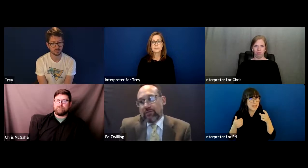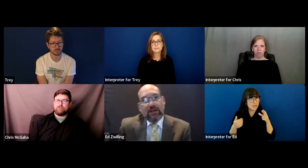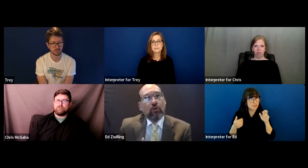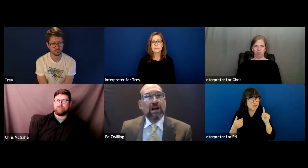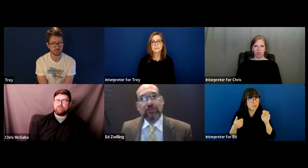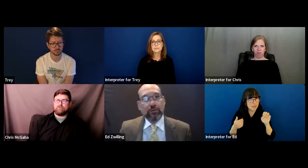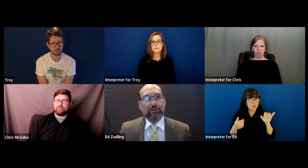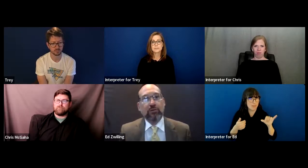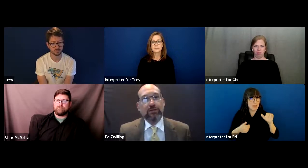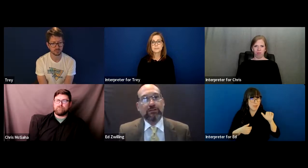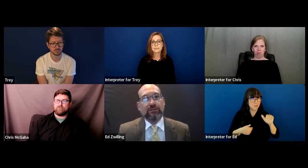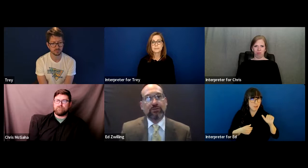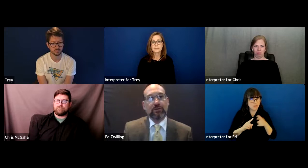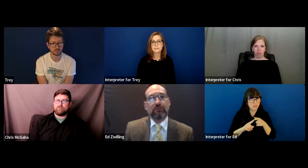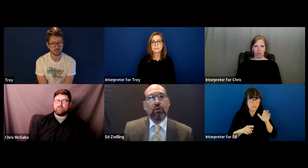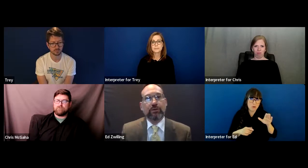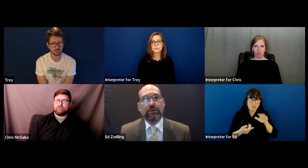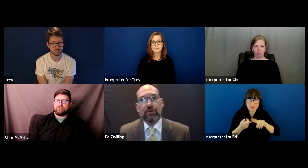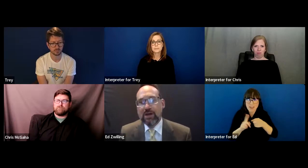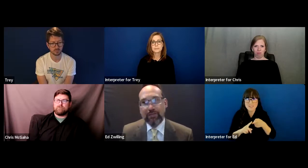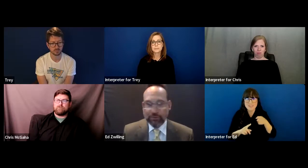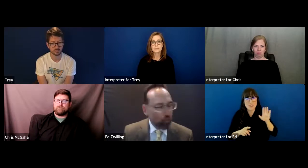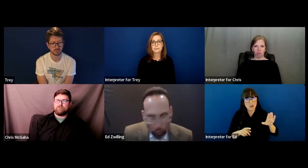her of the whole experience she was looking forward to.